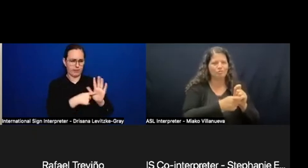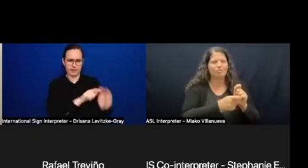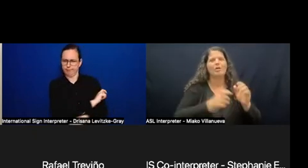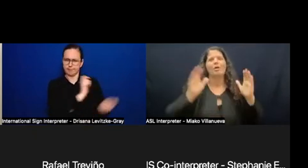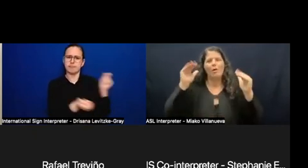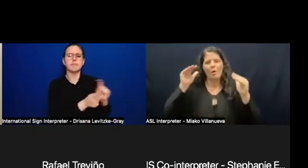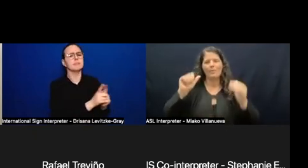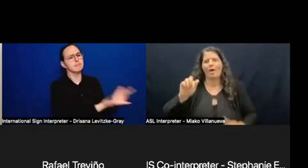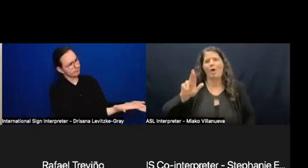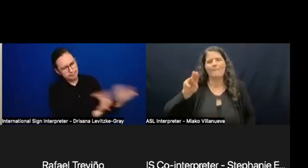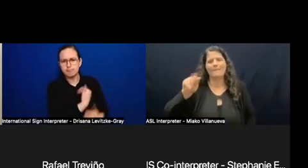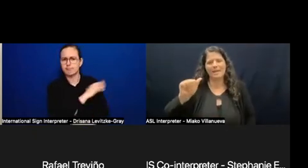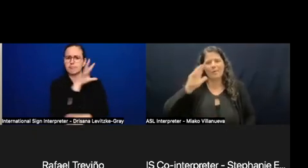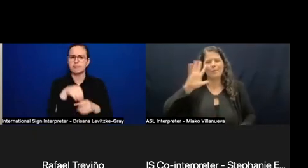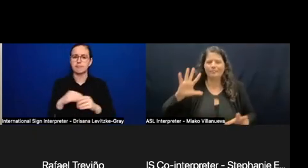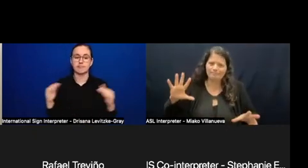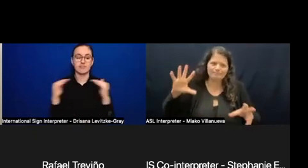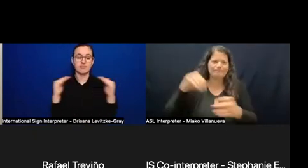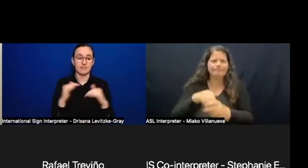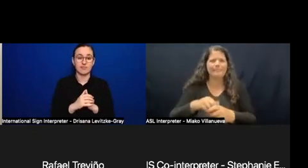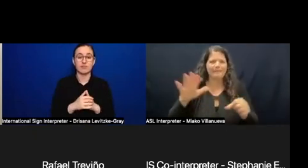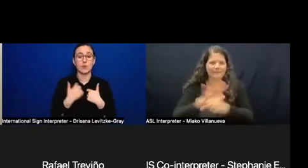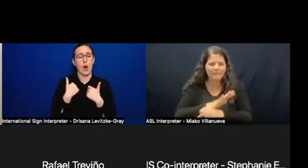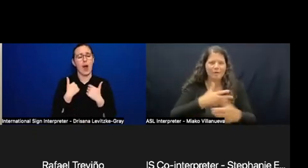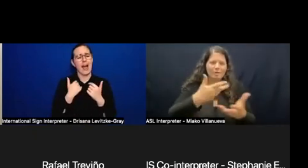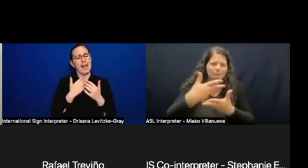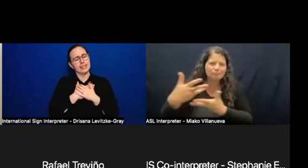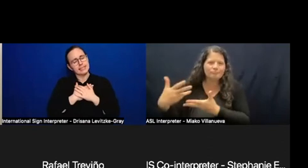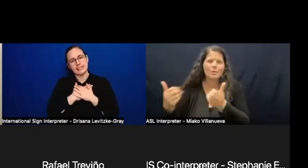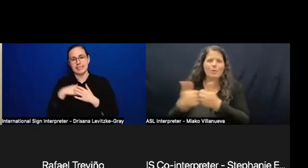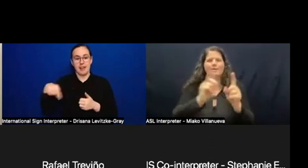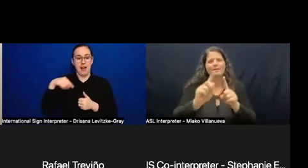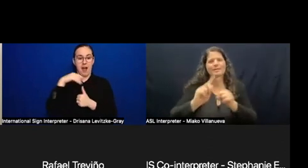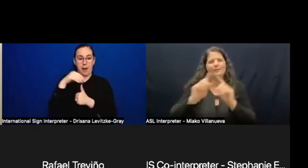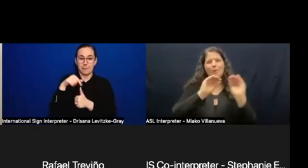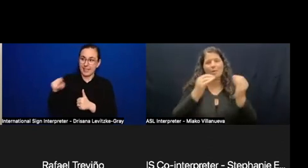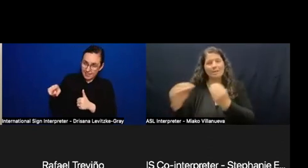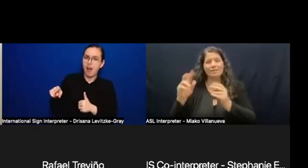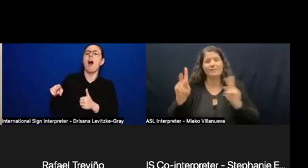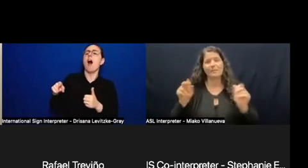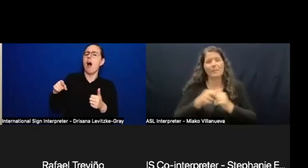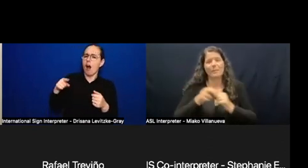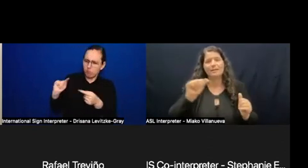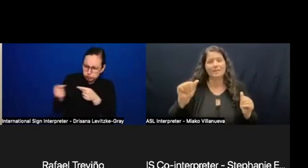and meaningful consultations with the various organizations of persons with disabilities-- first of all,